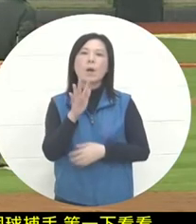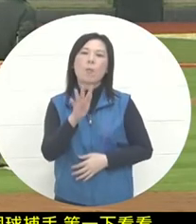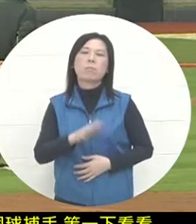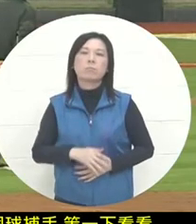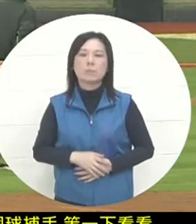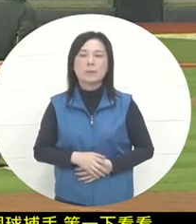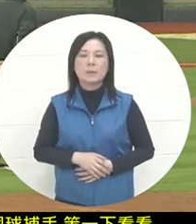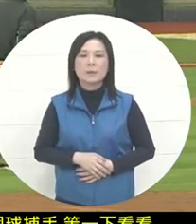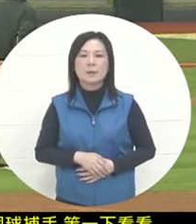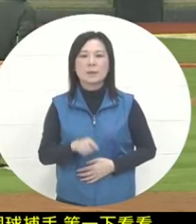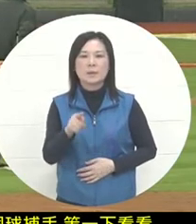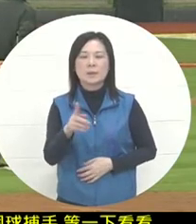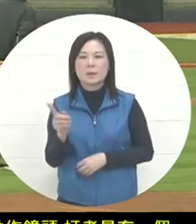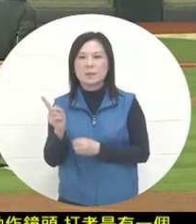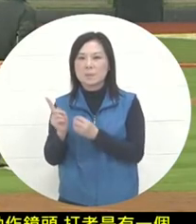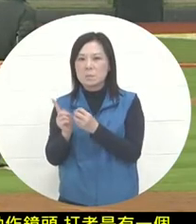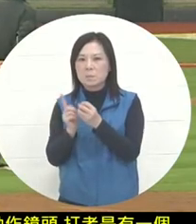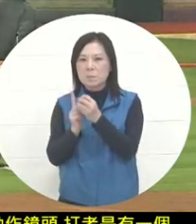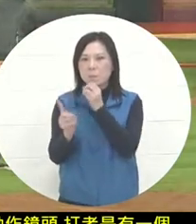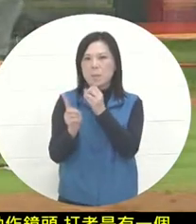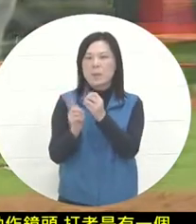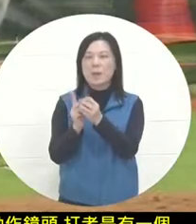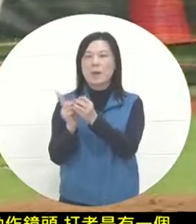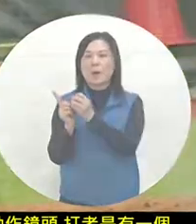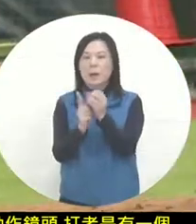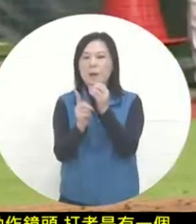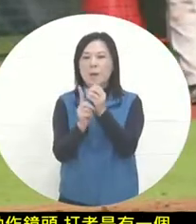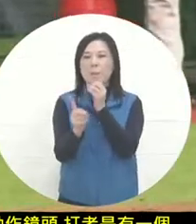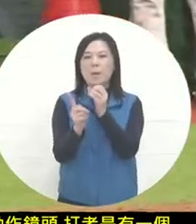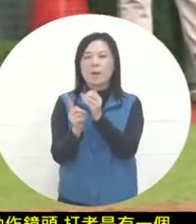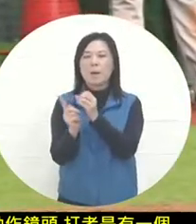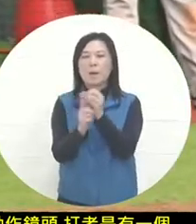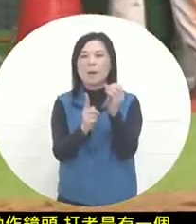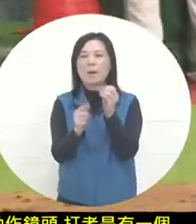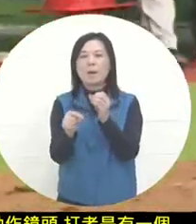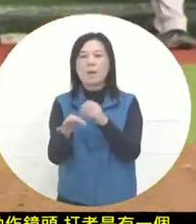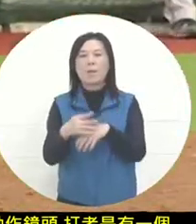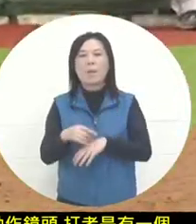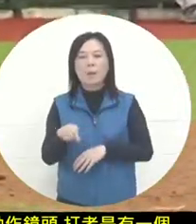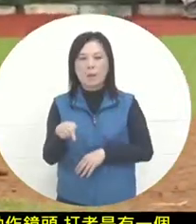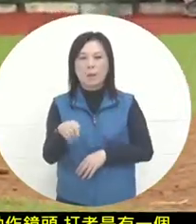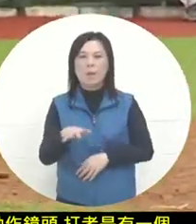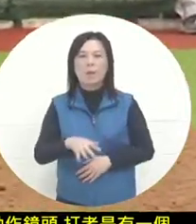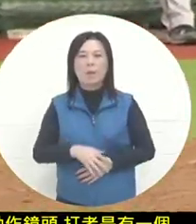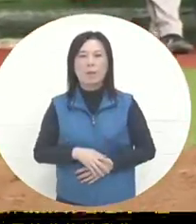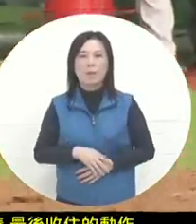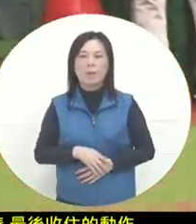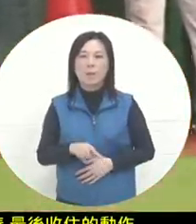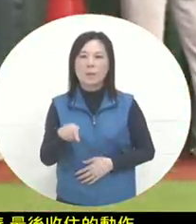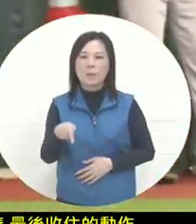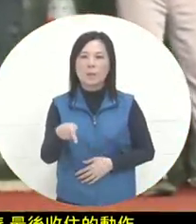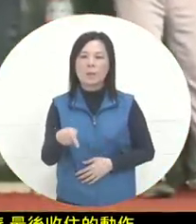Wow, this was a bad bat. It turned out that the trajectory of the ball was changed after the bad bat, so the steps were also hit